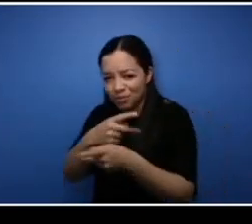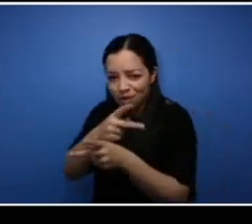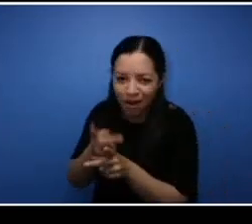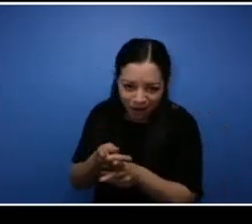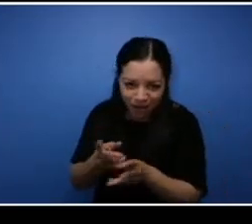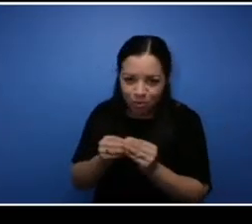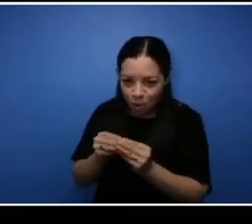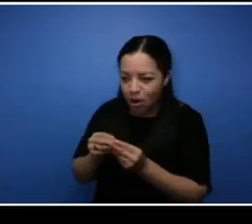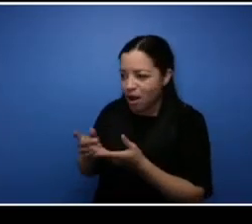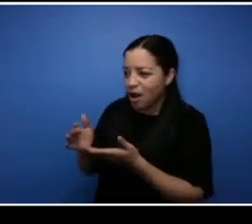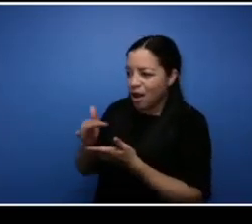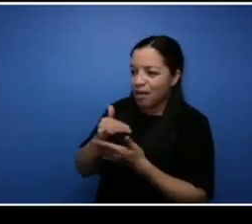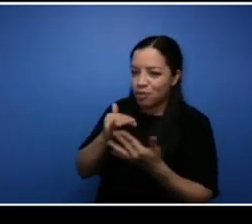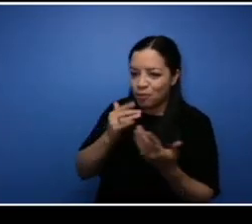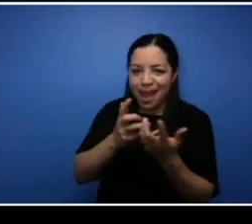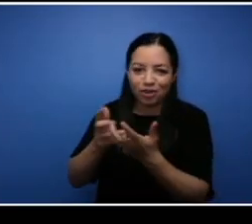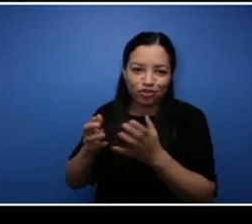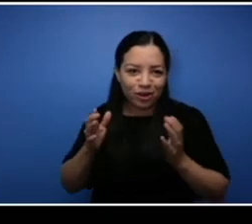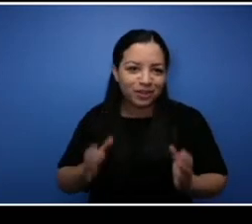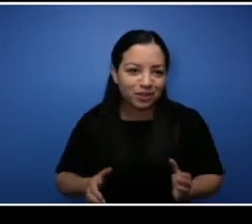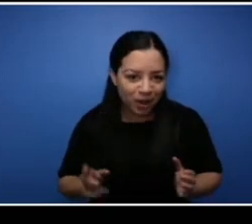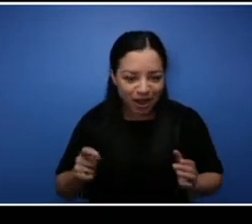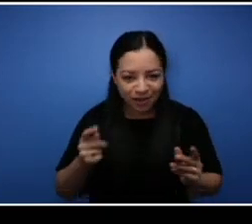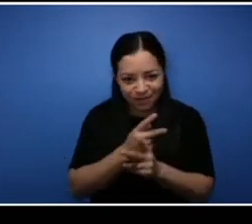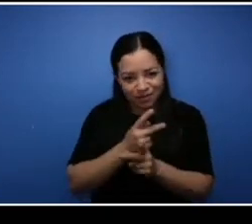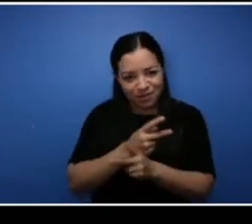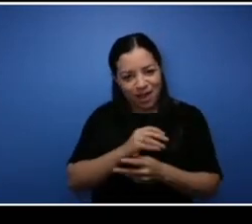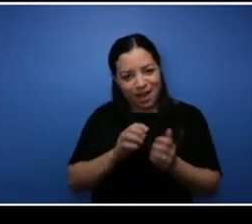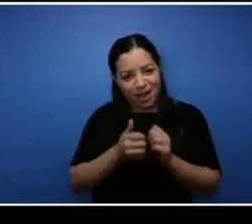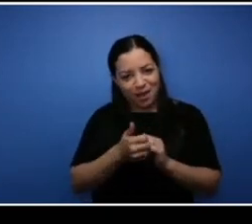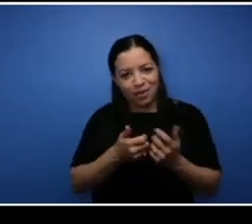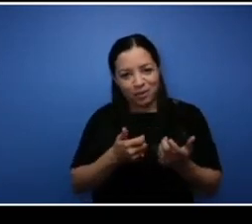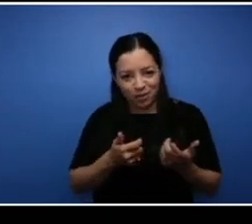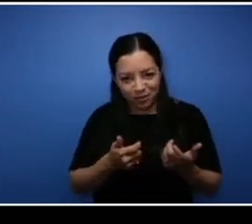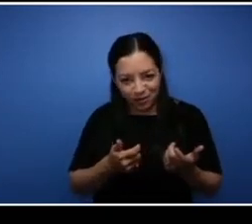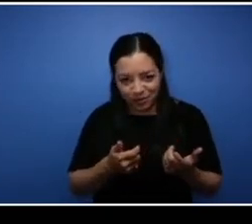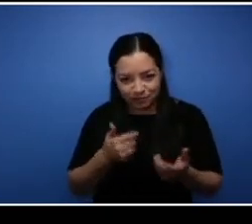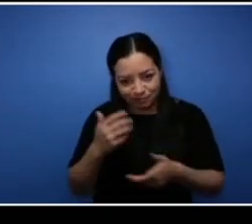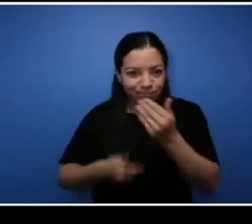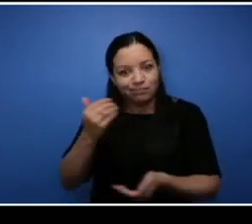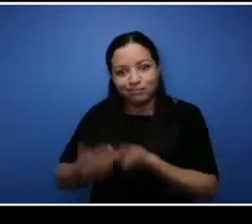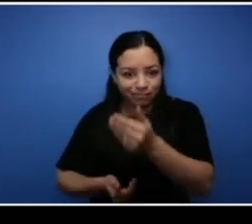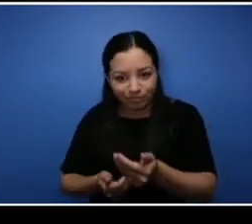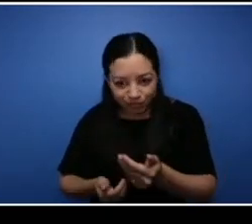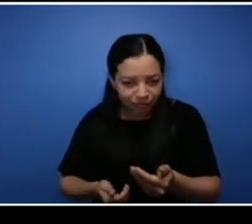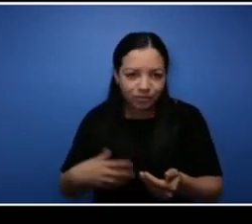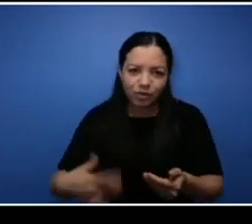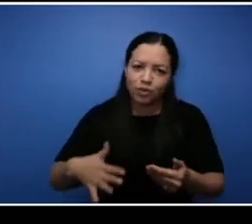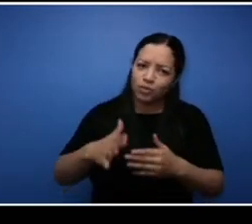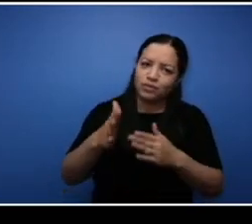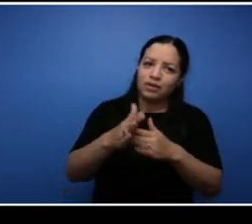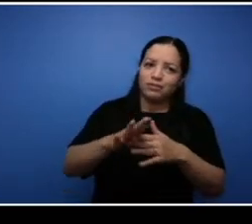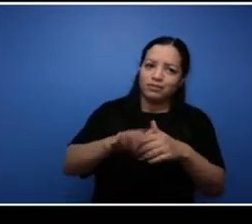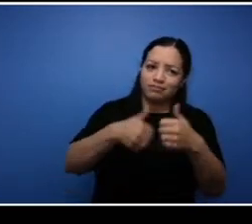wanted from me and you know get down to the nitty-gritty again. So I think that was one of the biggest challenges that I had, you know in the beginning because I thought for